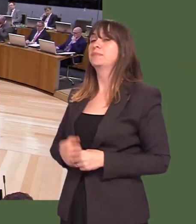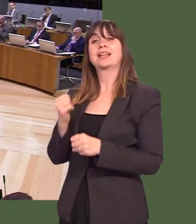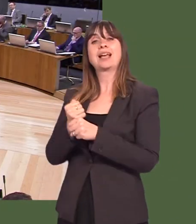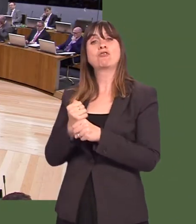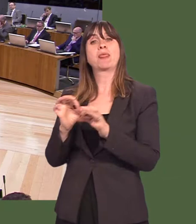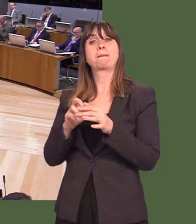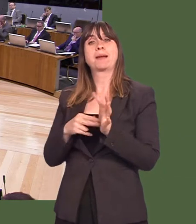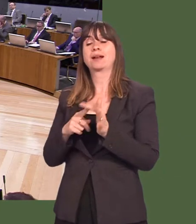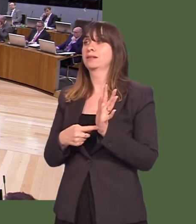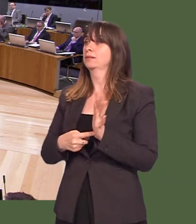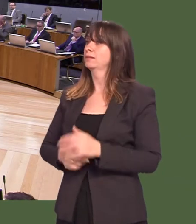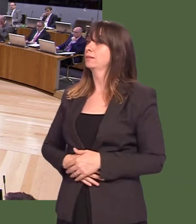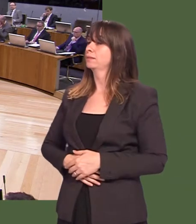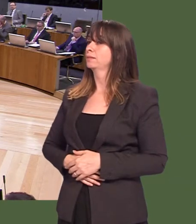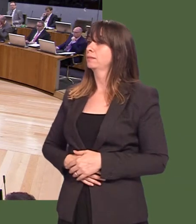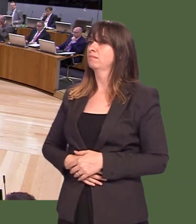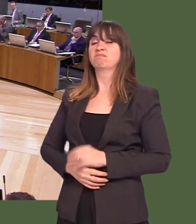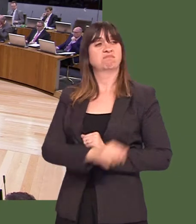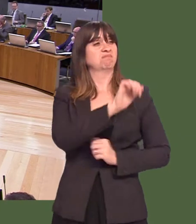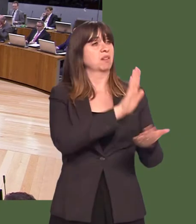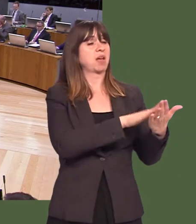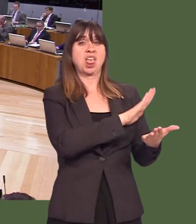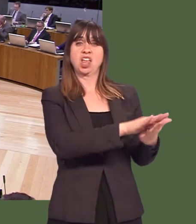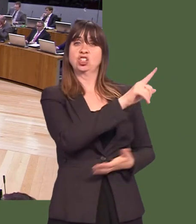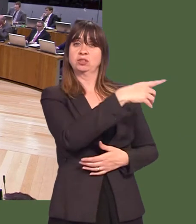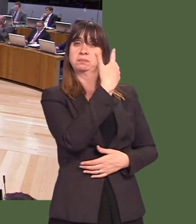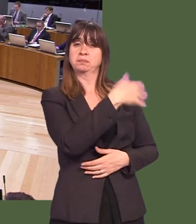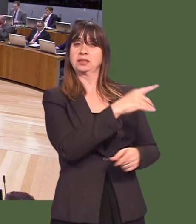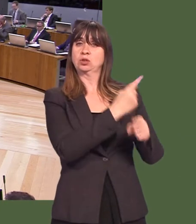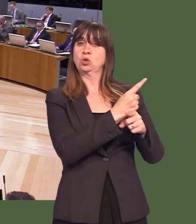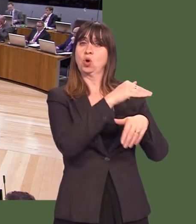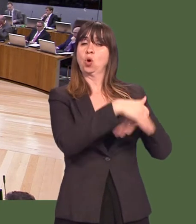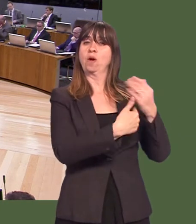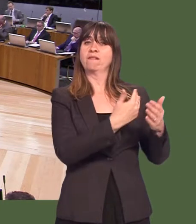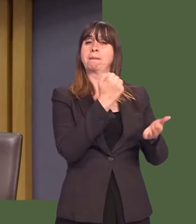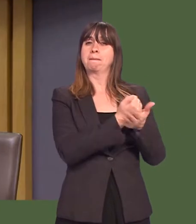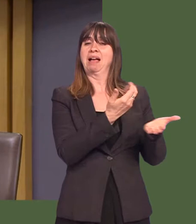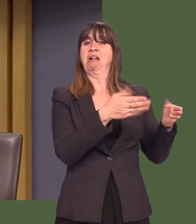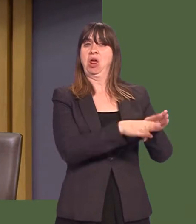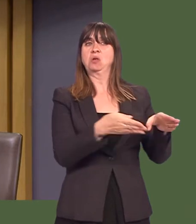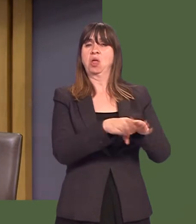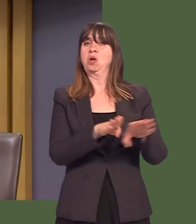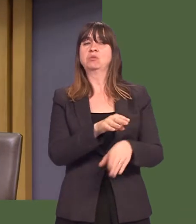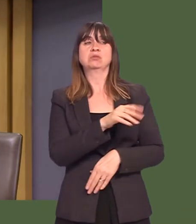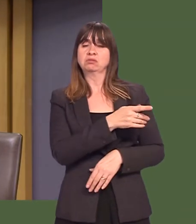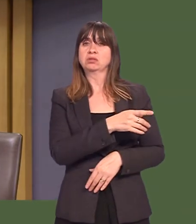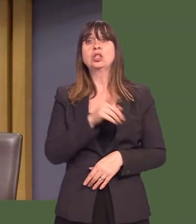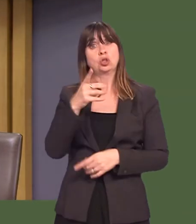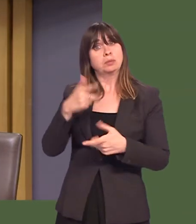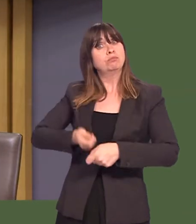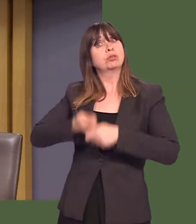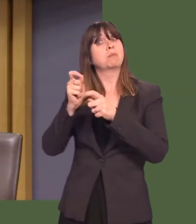Gareth Bennett: Mike Hedges mentioned the closure of high-street banks and you mentioned